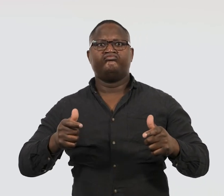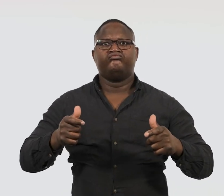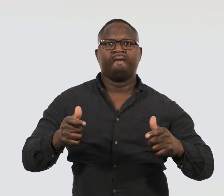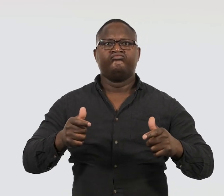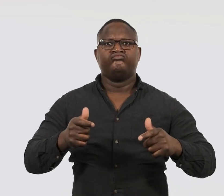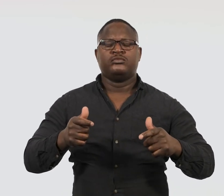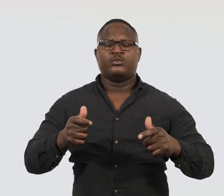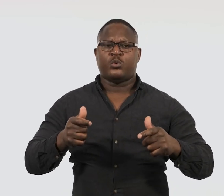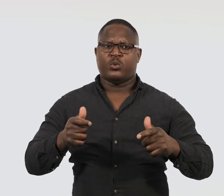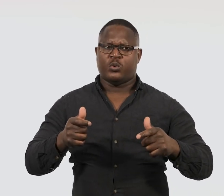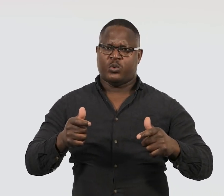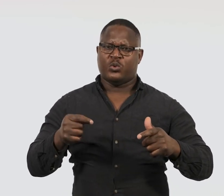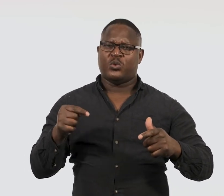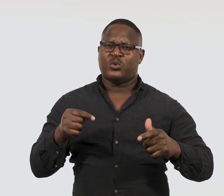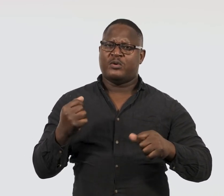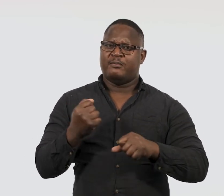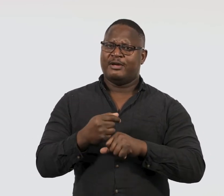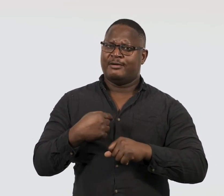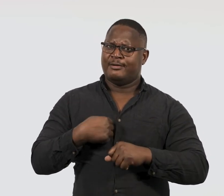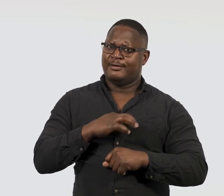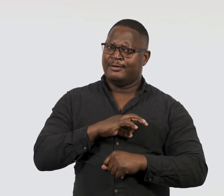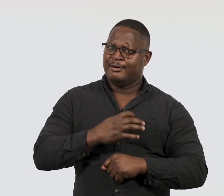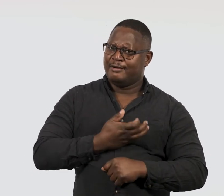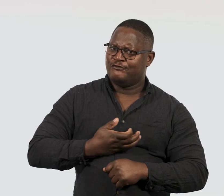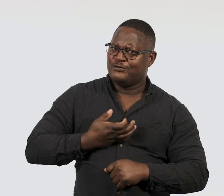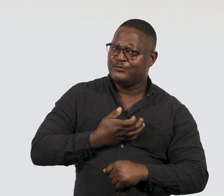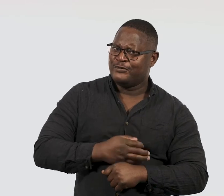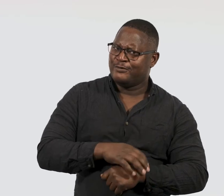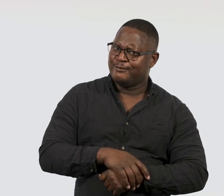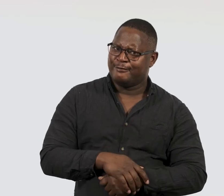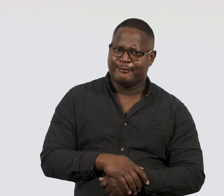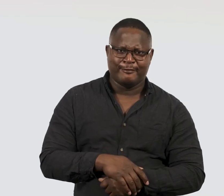puts me way out of my comfort zone.’